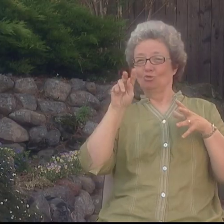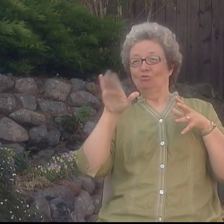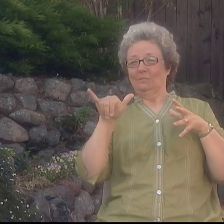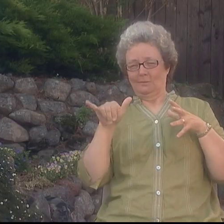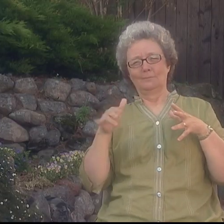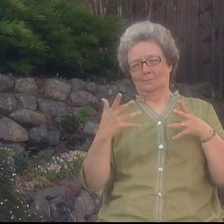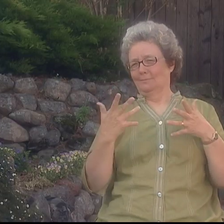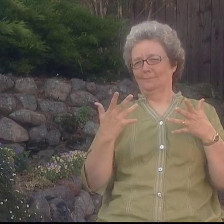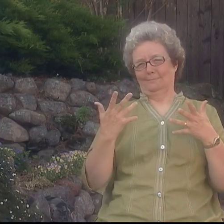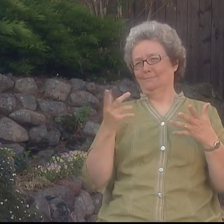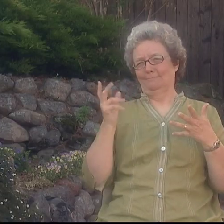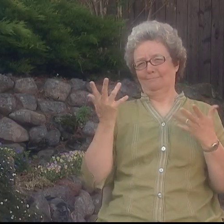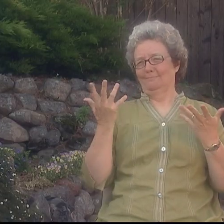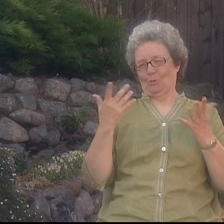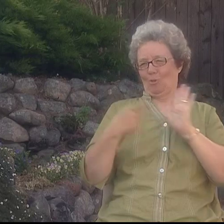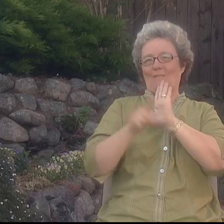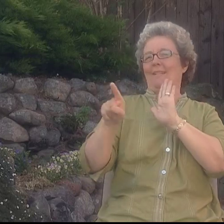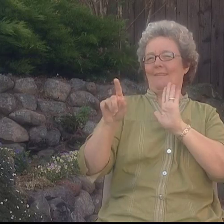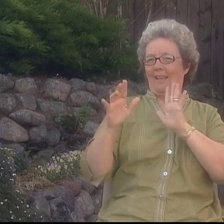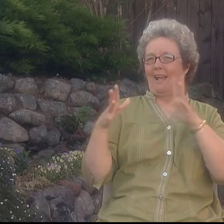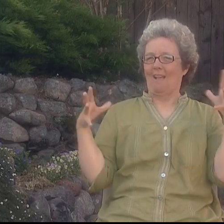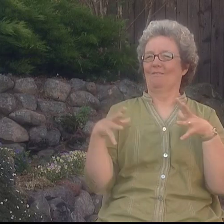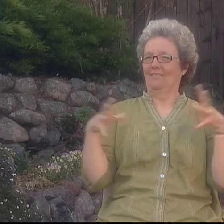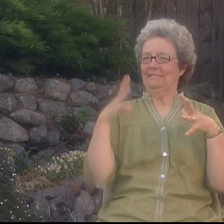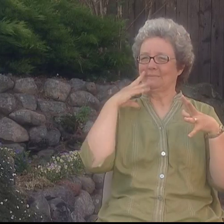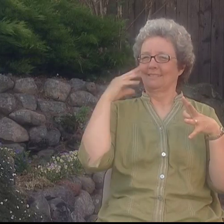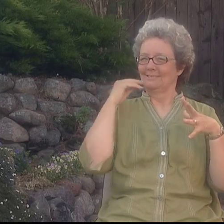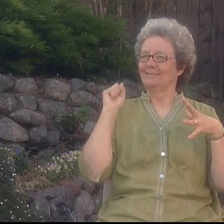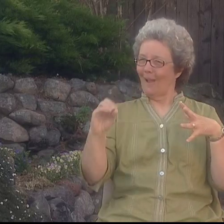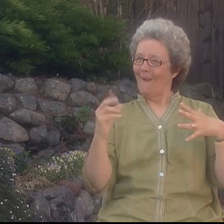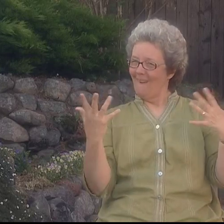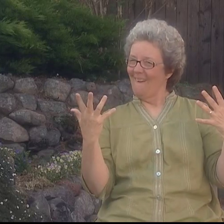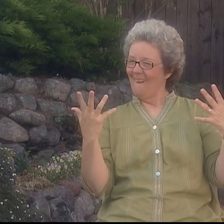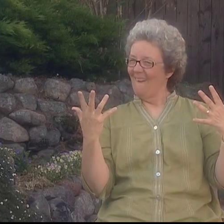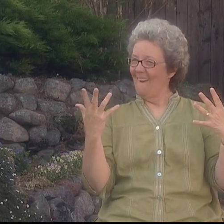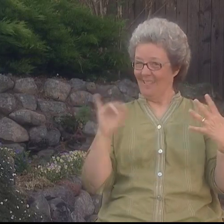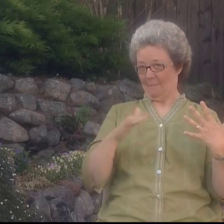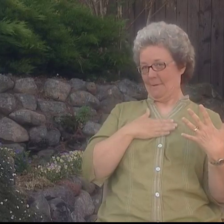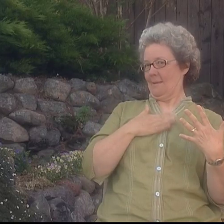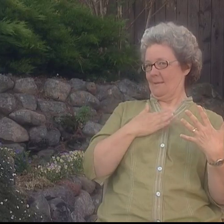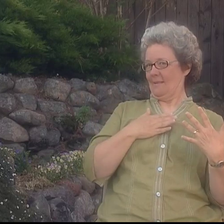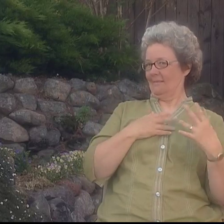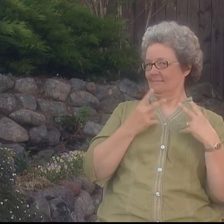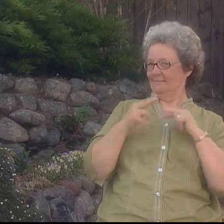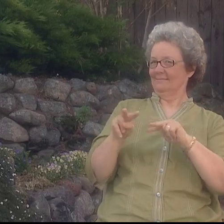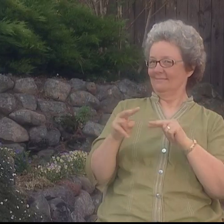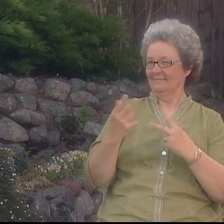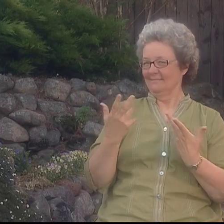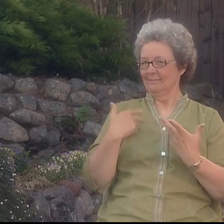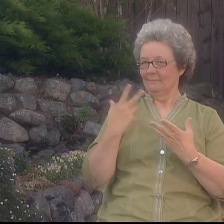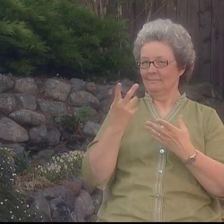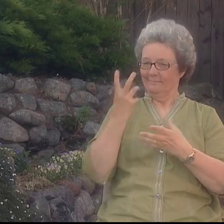Deaf poetry, I feel, should reflect our collective experience. That's my perspective anyway.